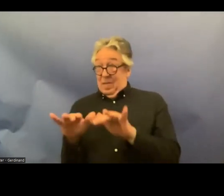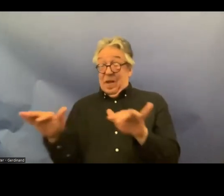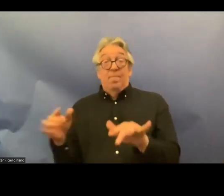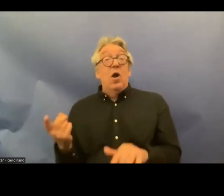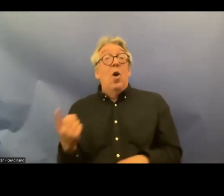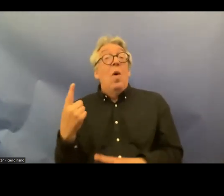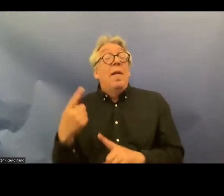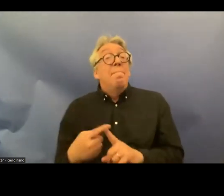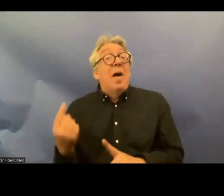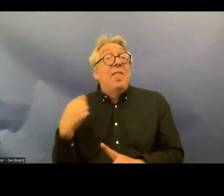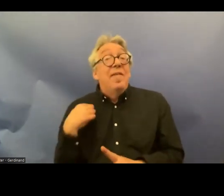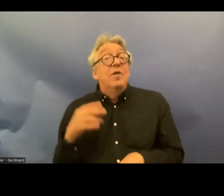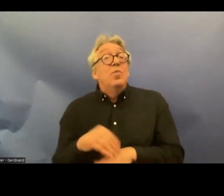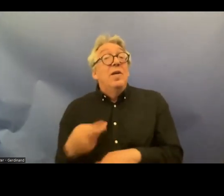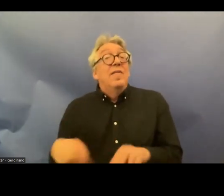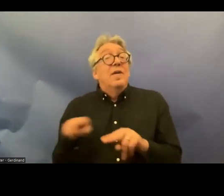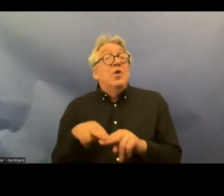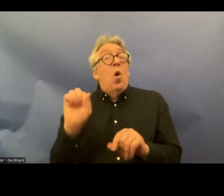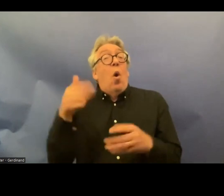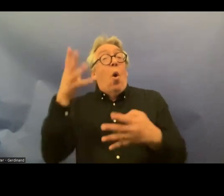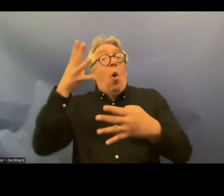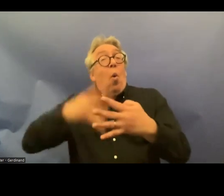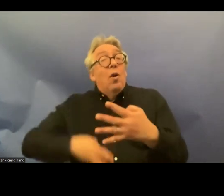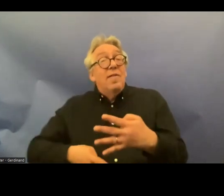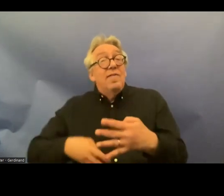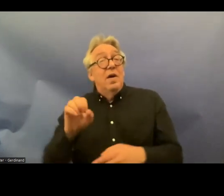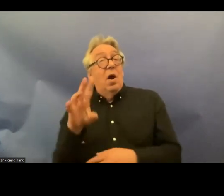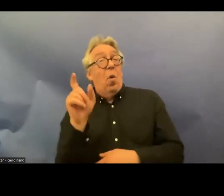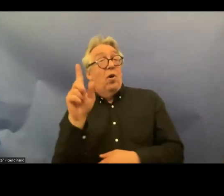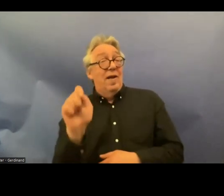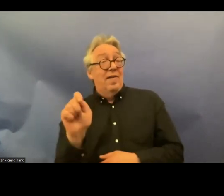office reported that um while incorporating the CRC did not solve all